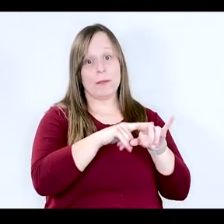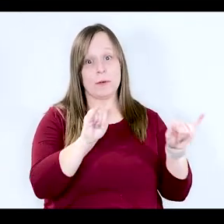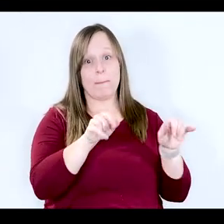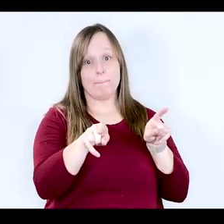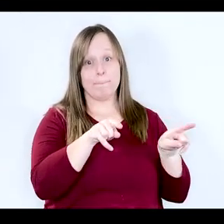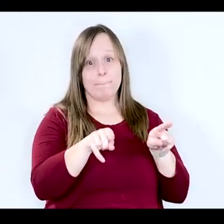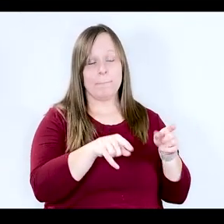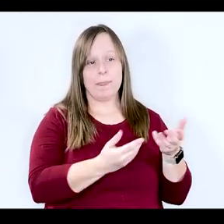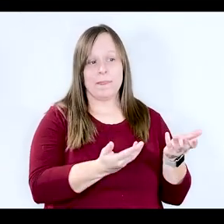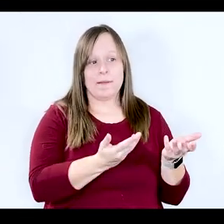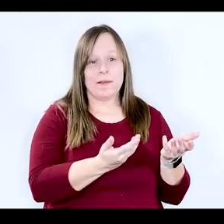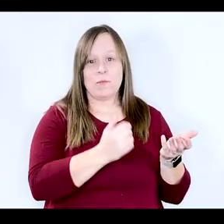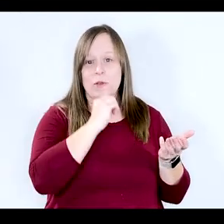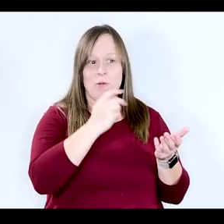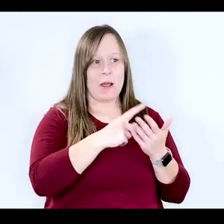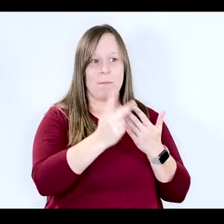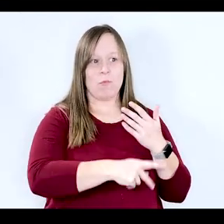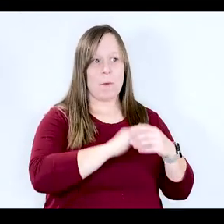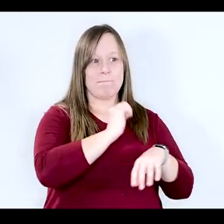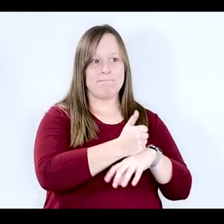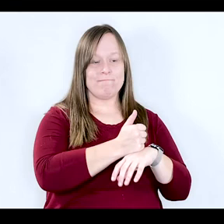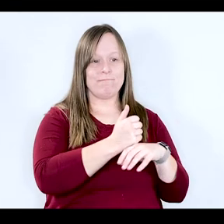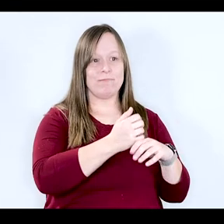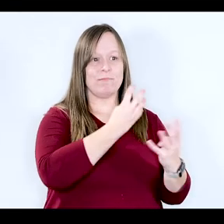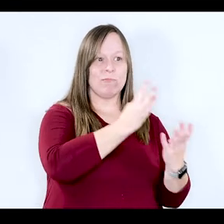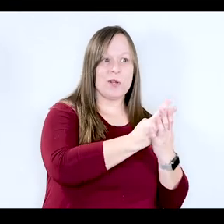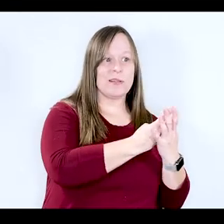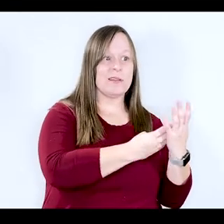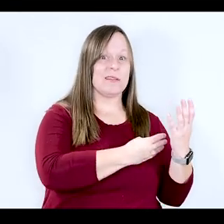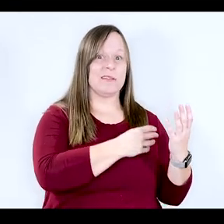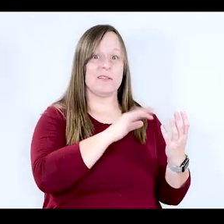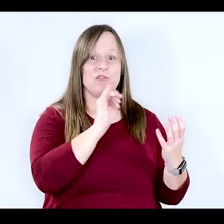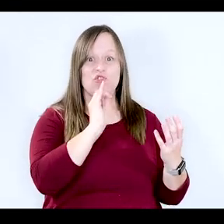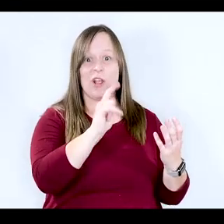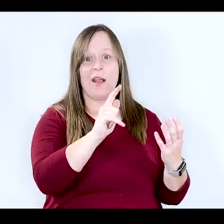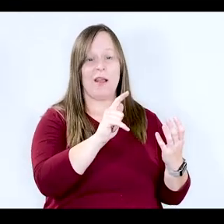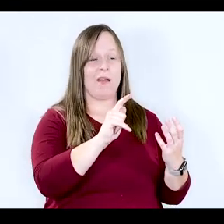these issues. We don't have the programs in place in jails and prisons to really